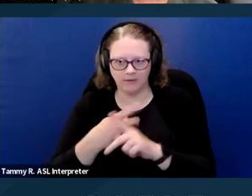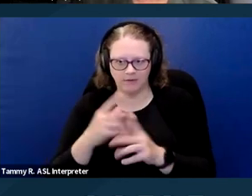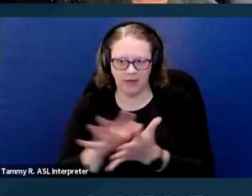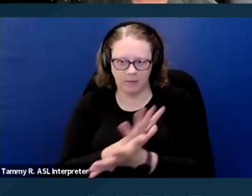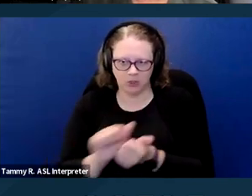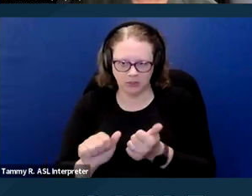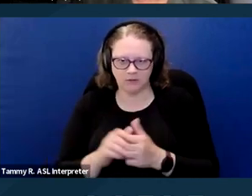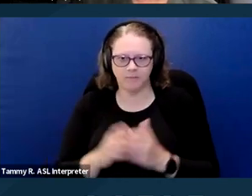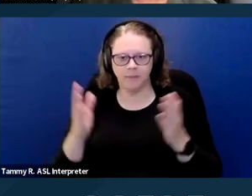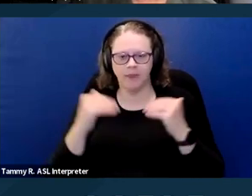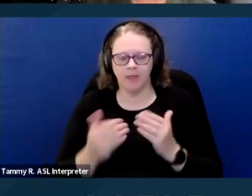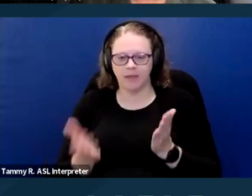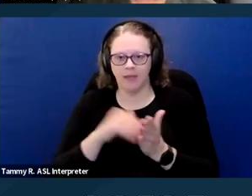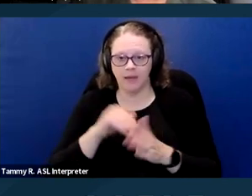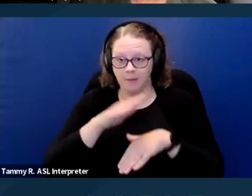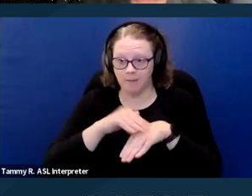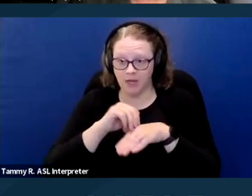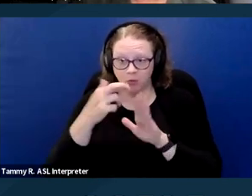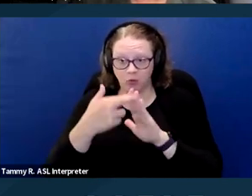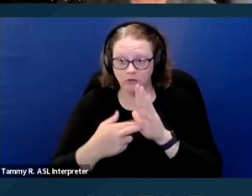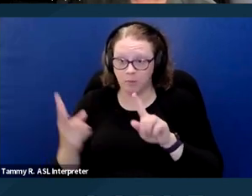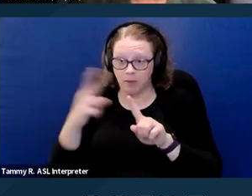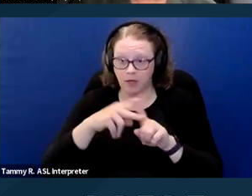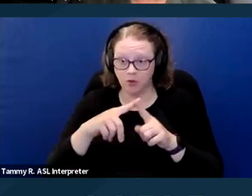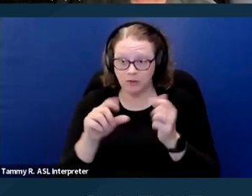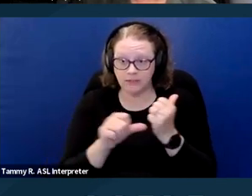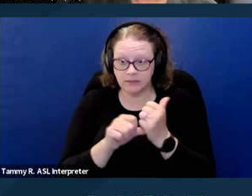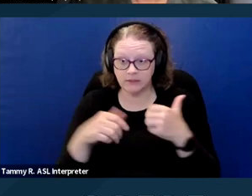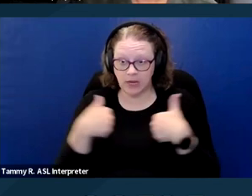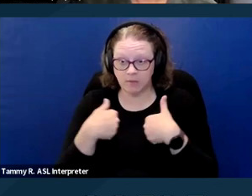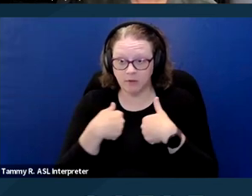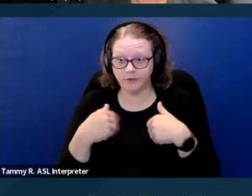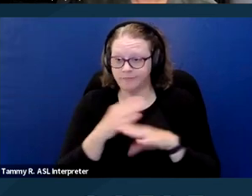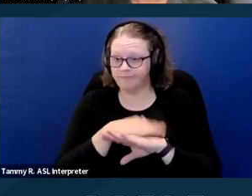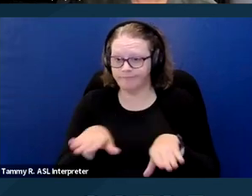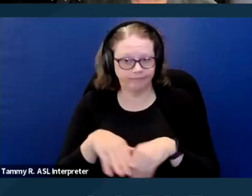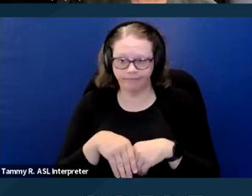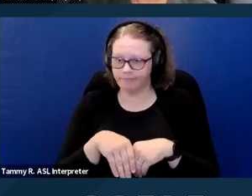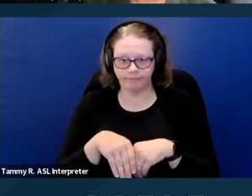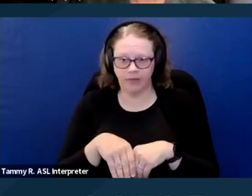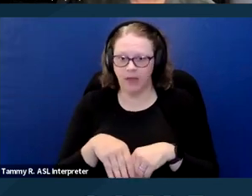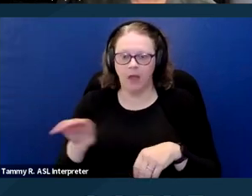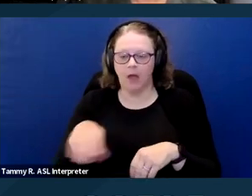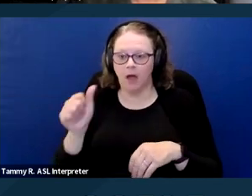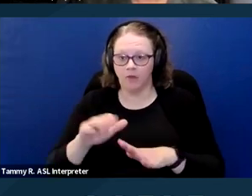Again, pet rules do not apply to assistance animals. Other restrictions also don't apply.